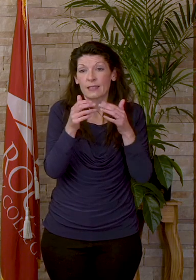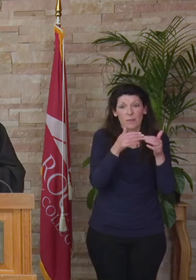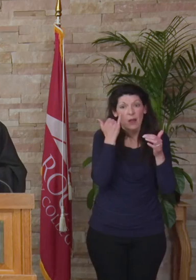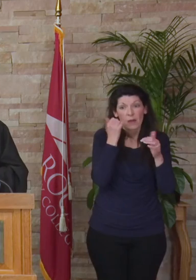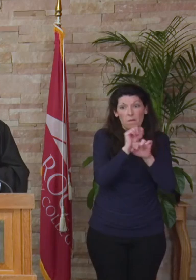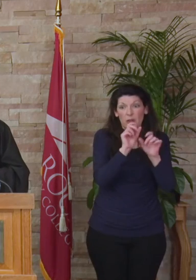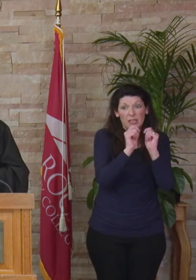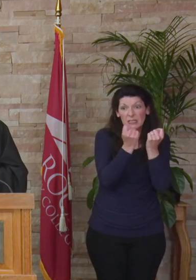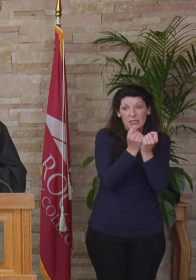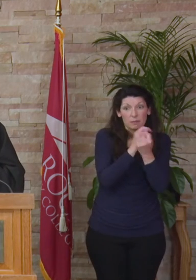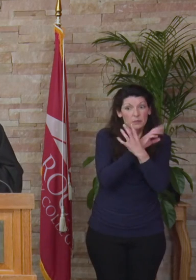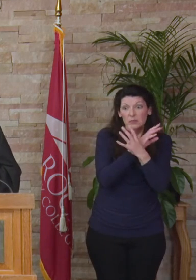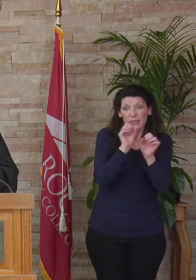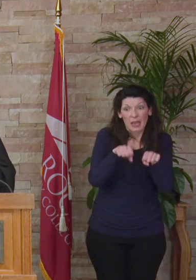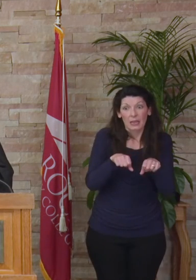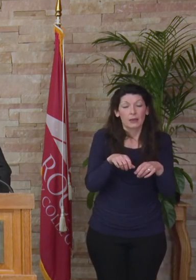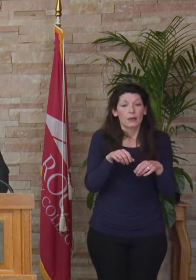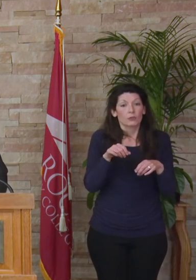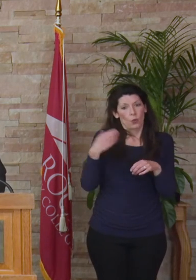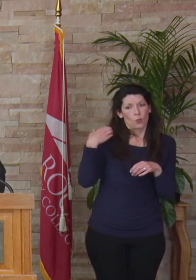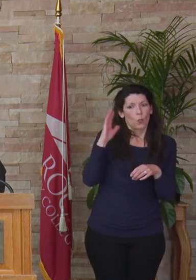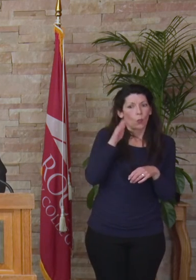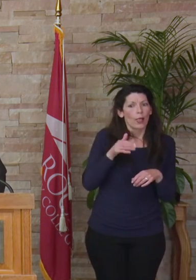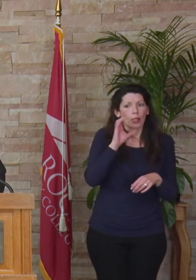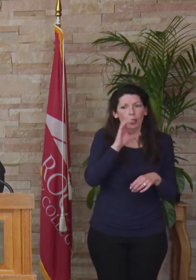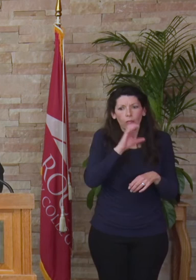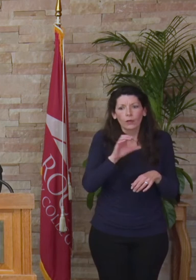Employers will look for those who can thrive in these types of situations and quickly adapt to